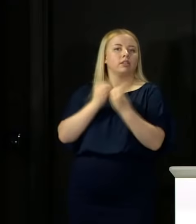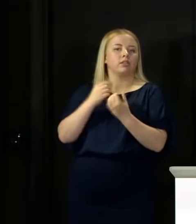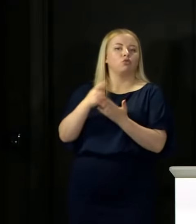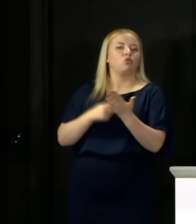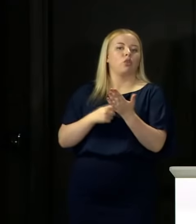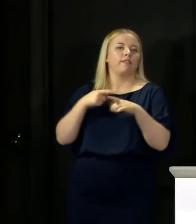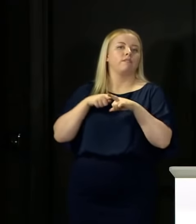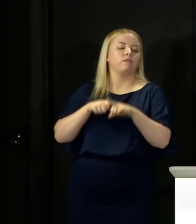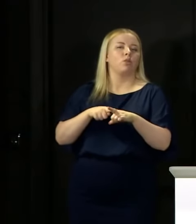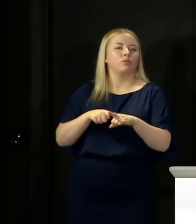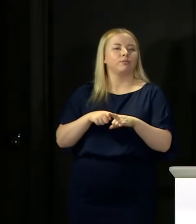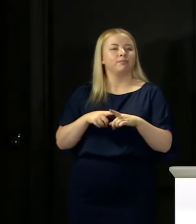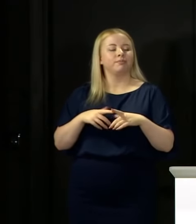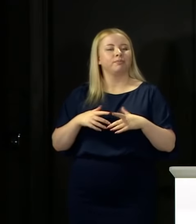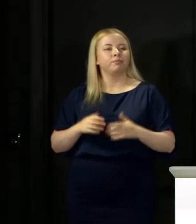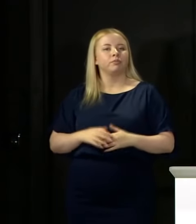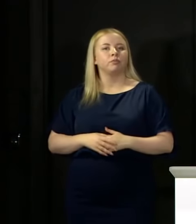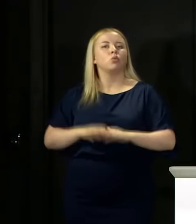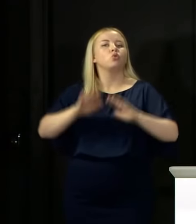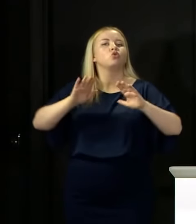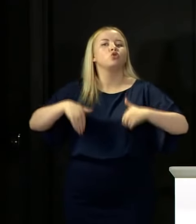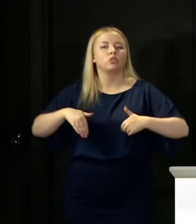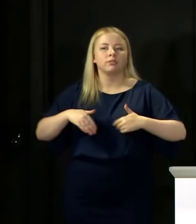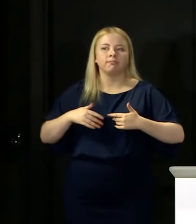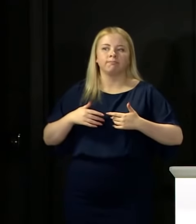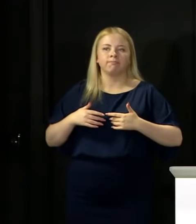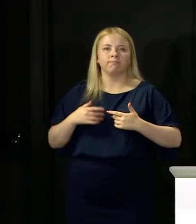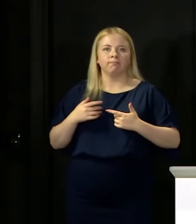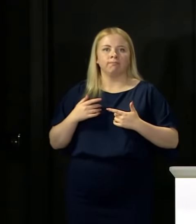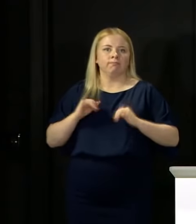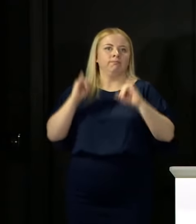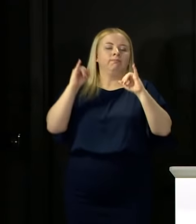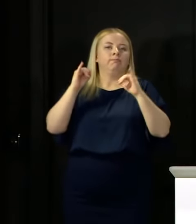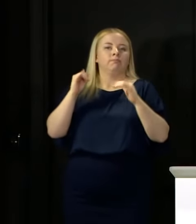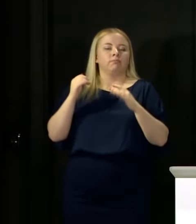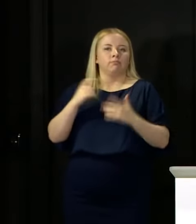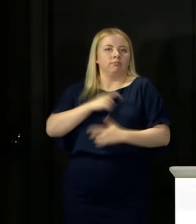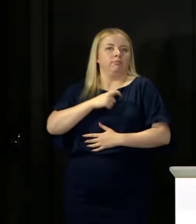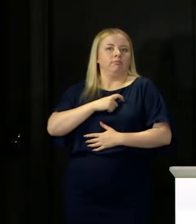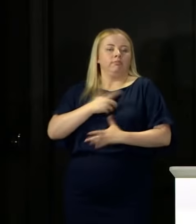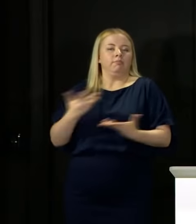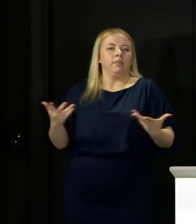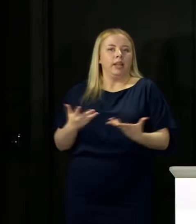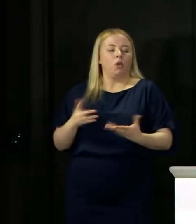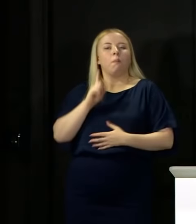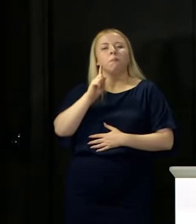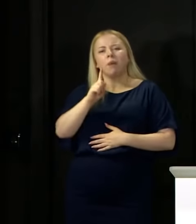We should not get carried away at the moment and overstate things, but equally the data